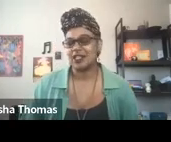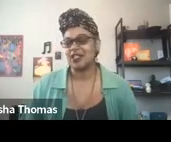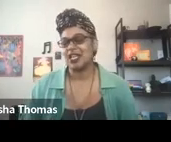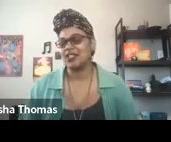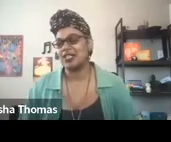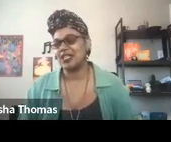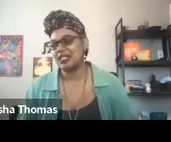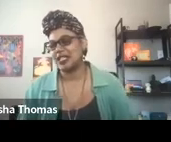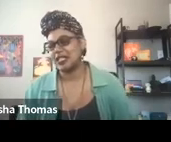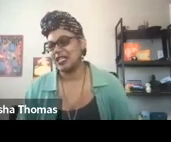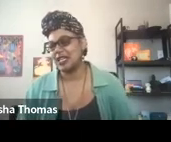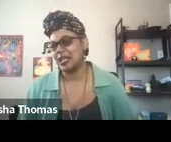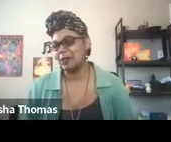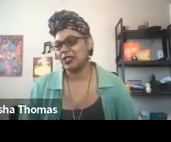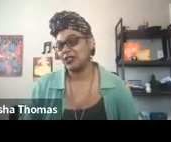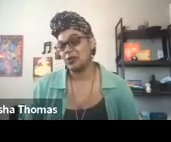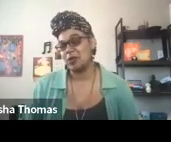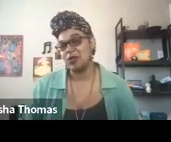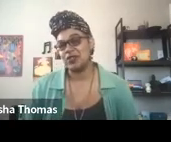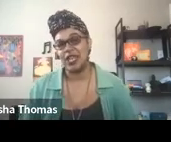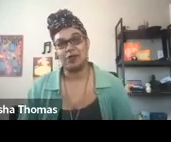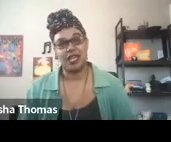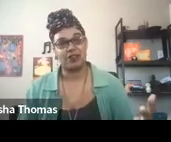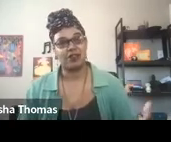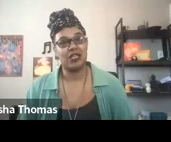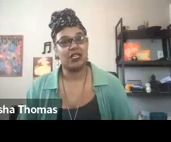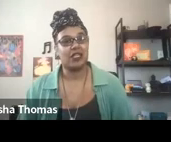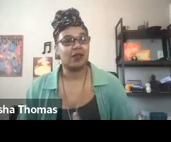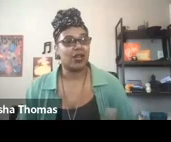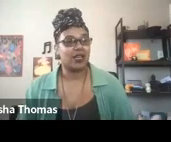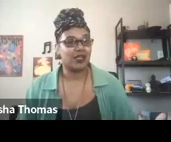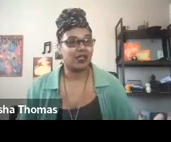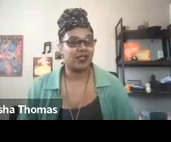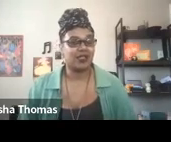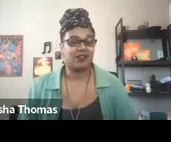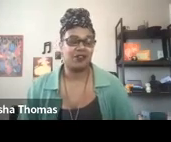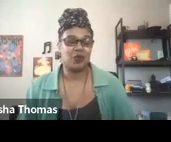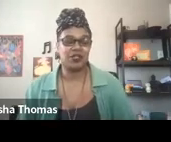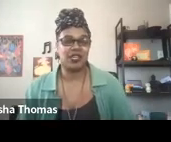and the legend is that the indigenous peoples came down, liberated, they enslaved folks,